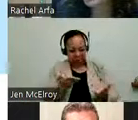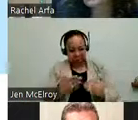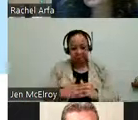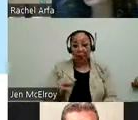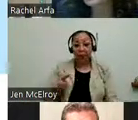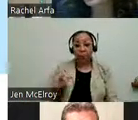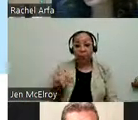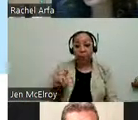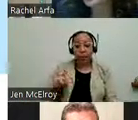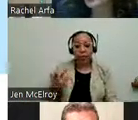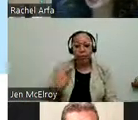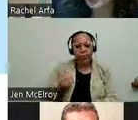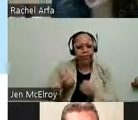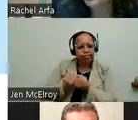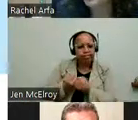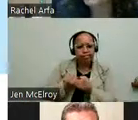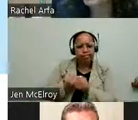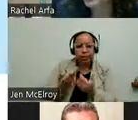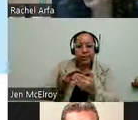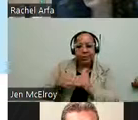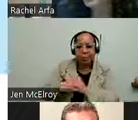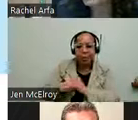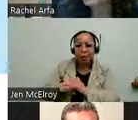statement here, with Mayor's Office for People with Disabilities, the foster